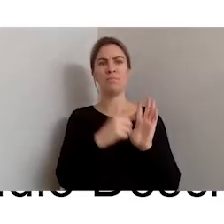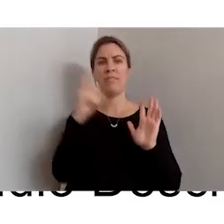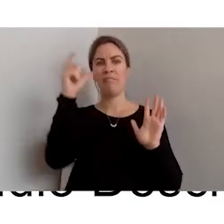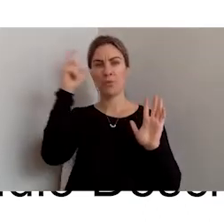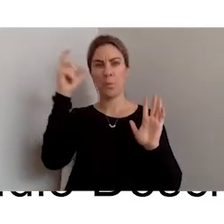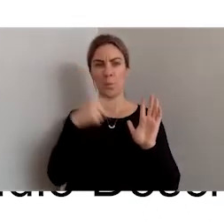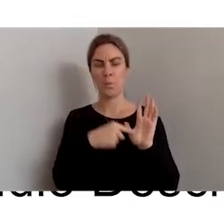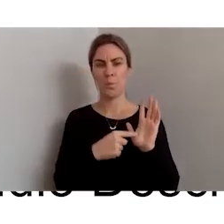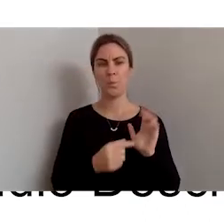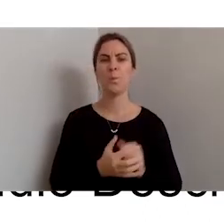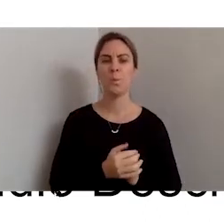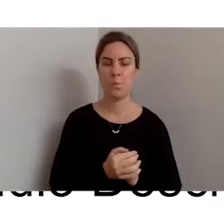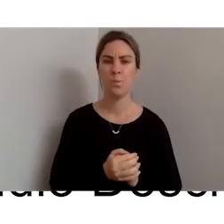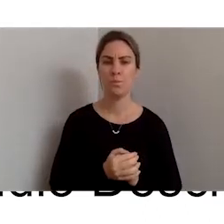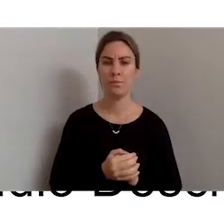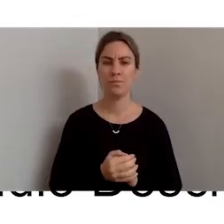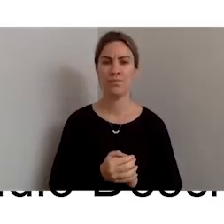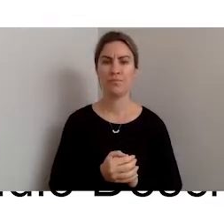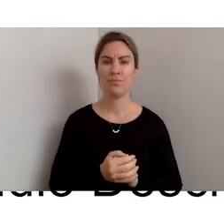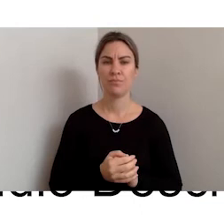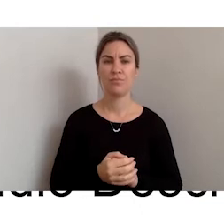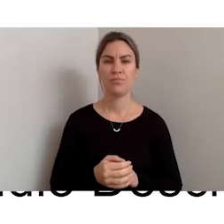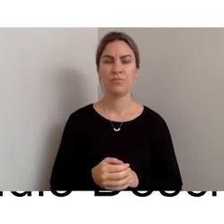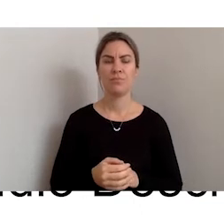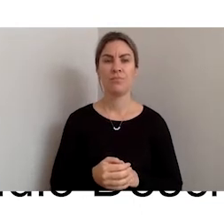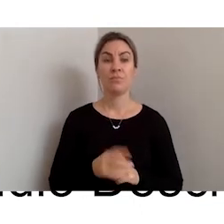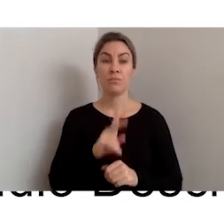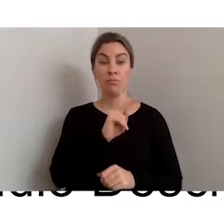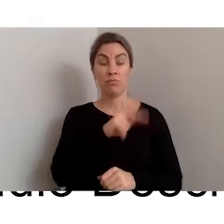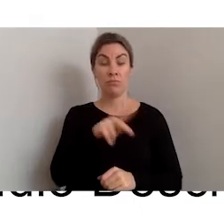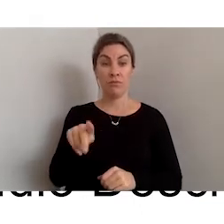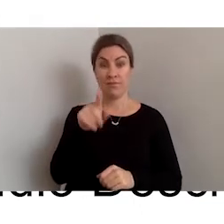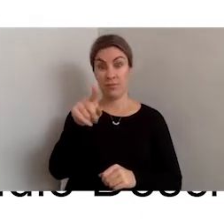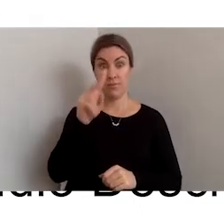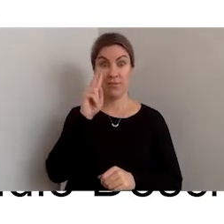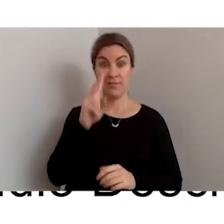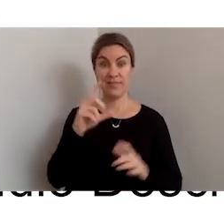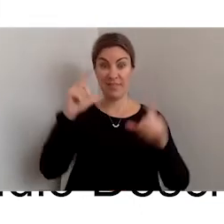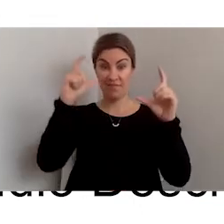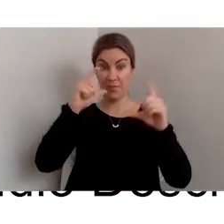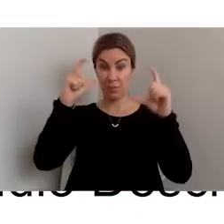And often, you will see photographs in reports and